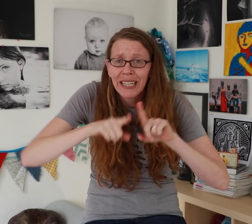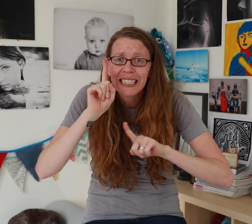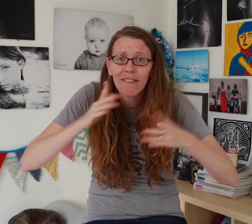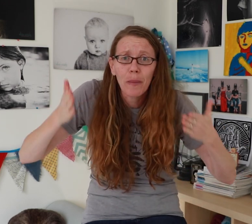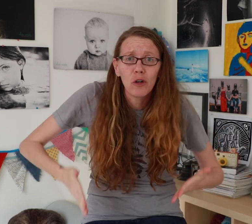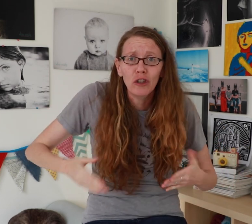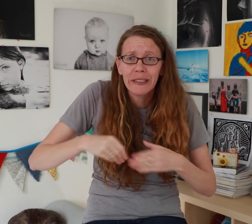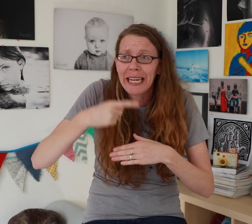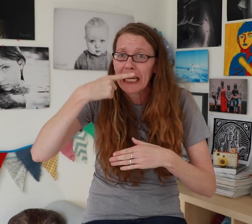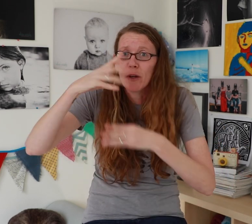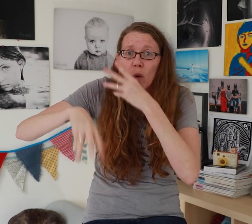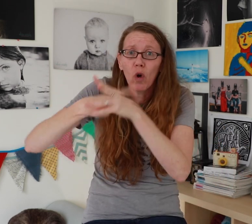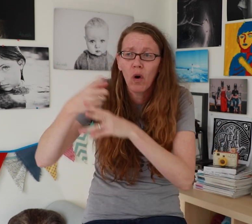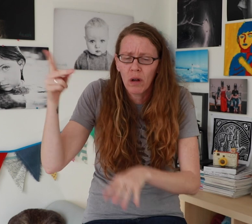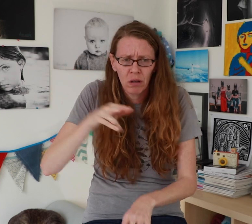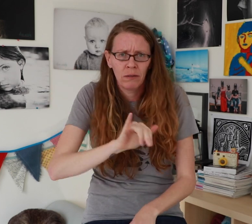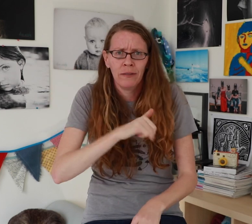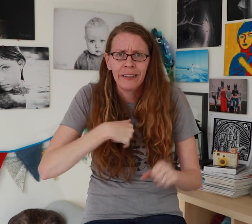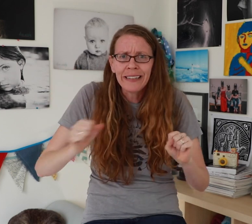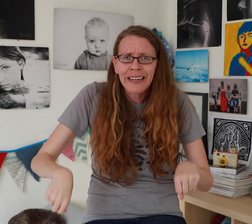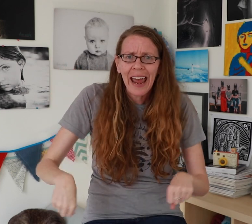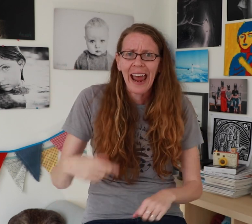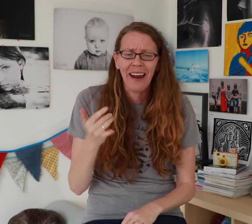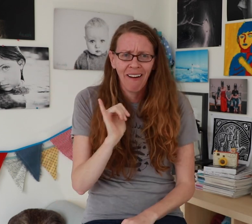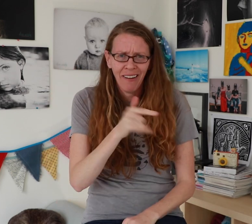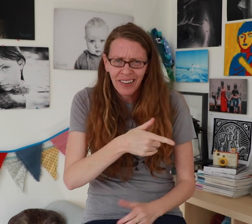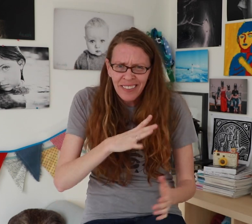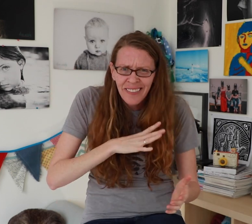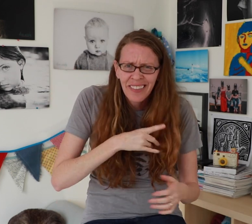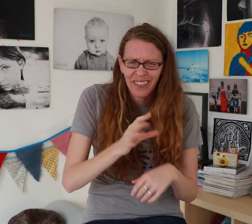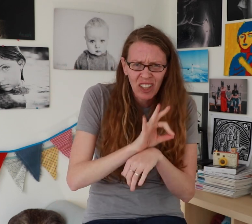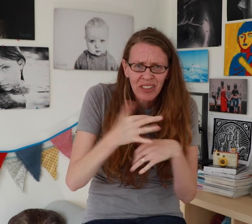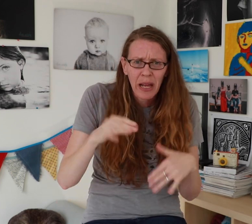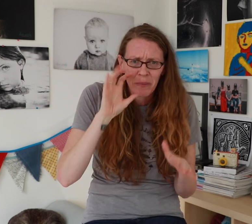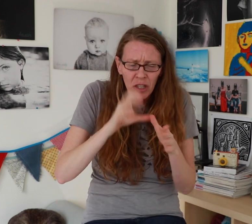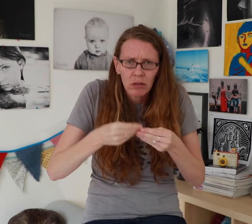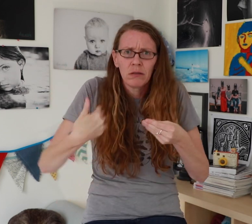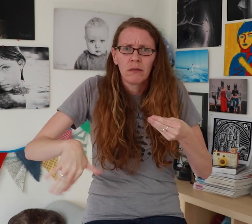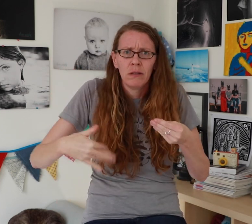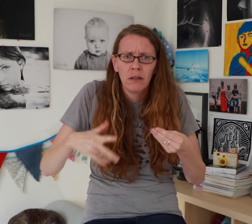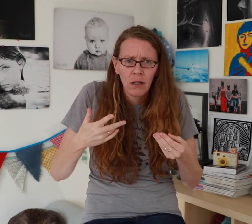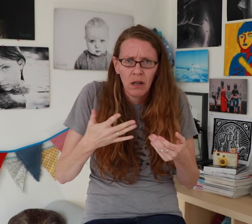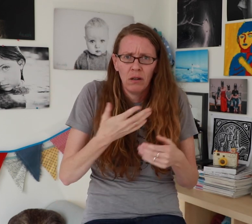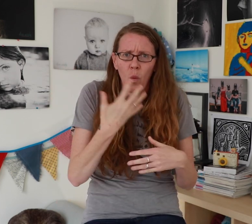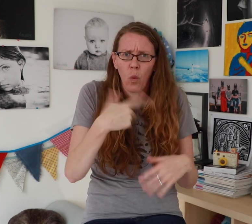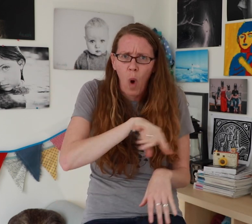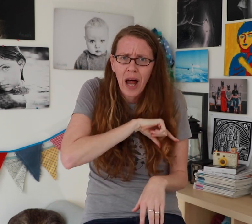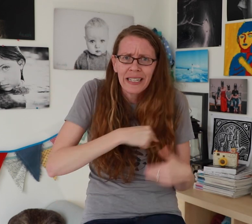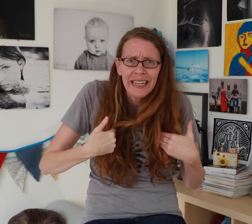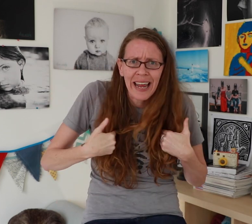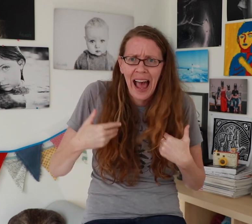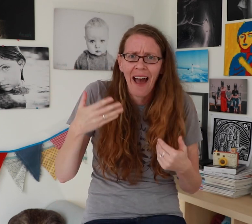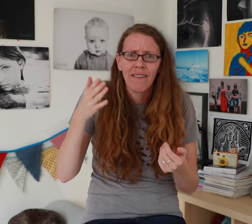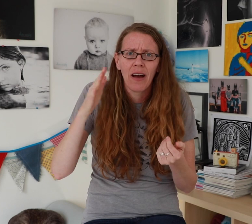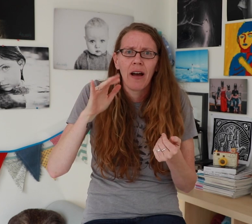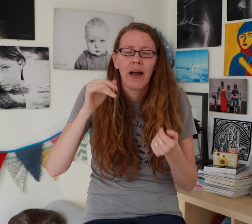and they’ll see a deaf person in a hearing world, capable of whatever. They’re always impressed with my pictures and the quality they receive.